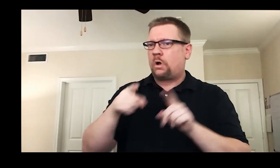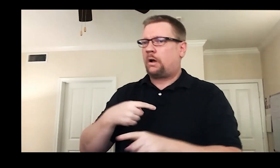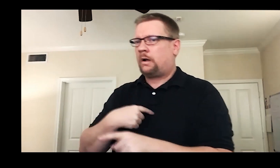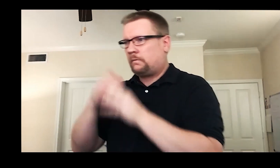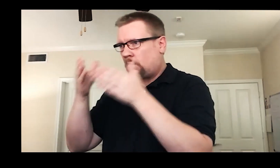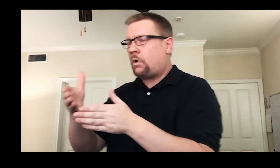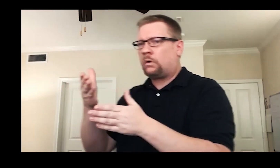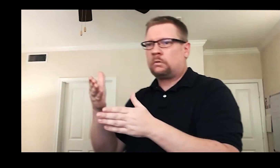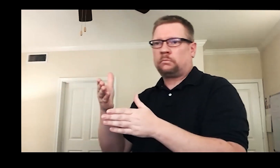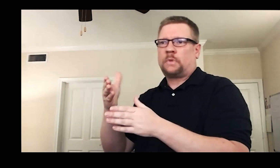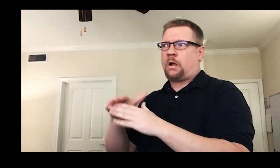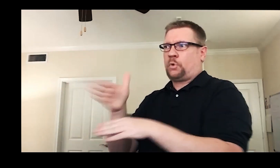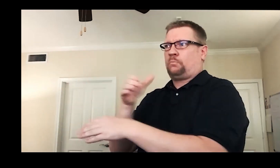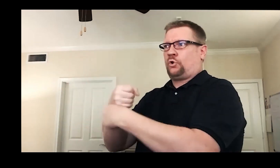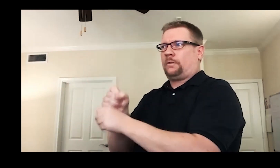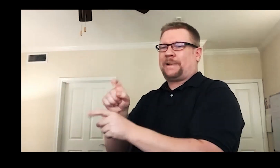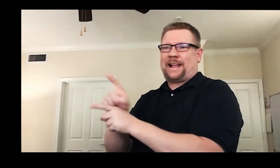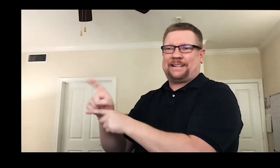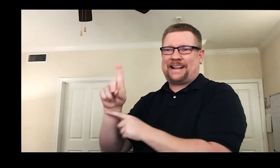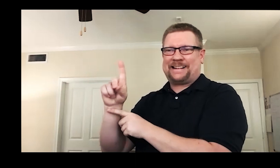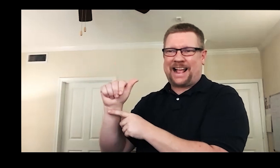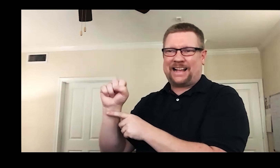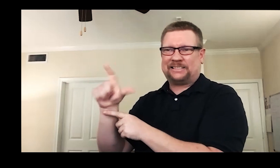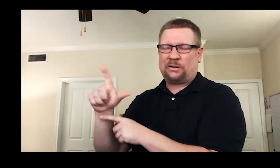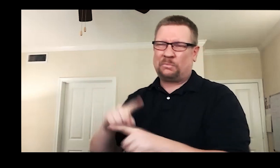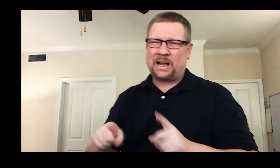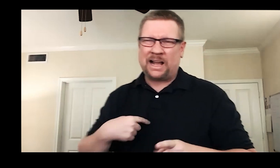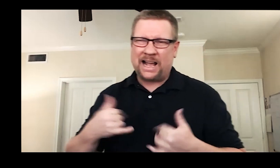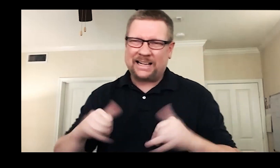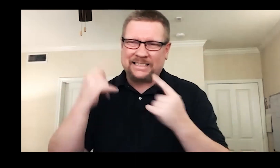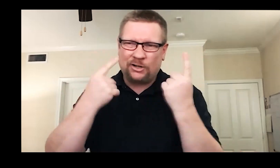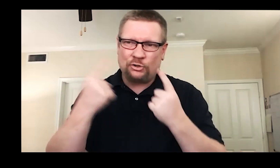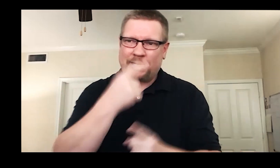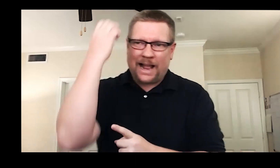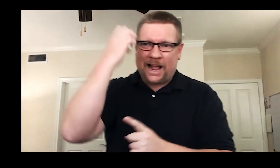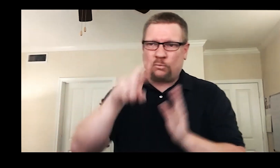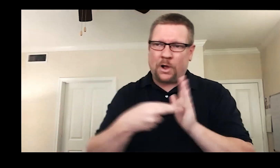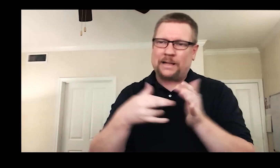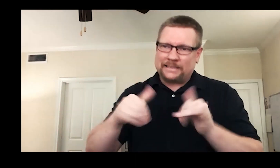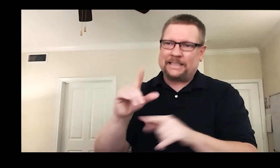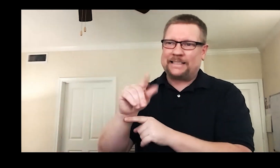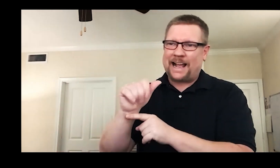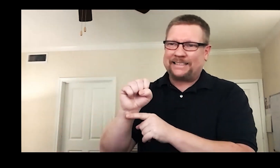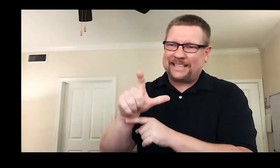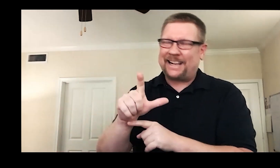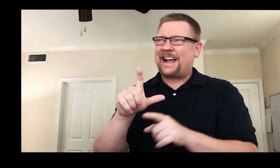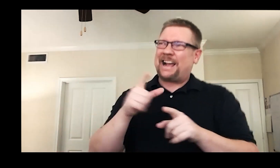and I more of that dramaturg role. She and I worked closely together throughout